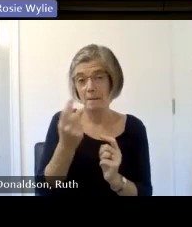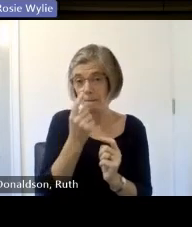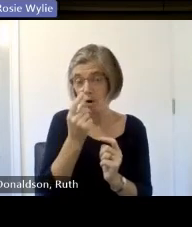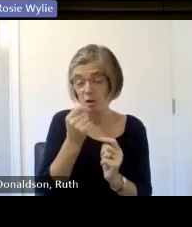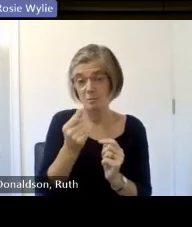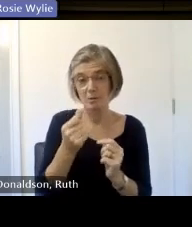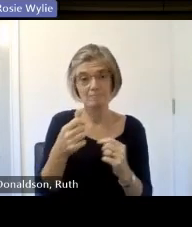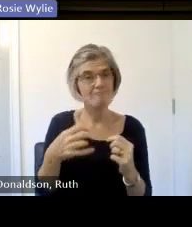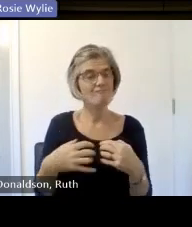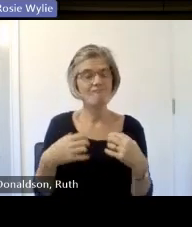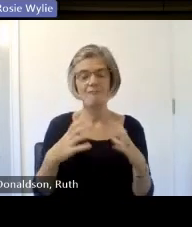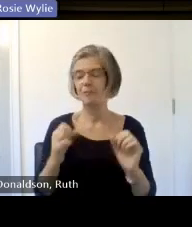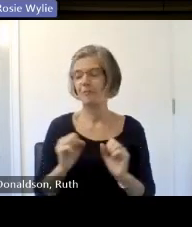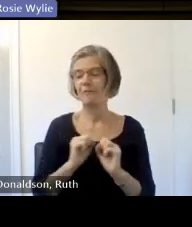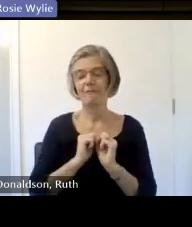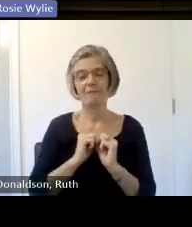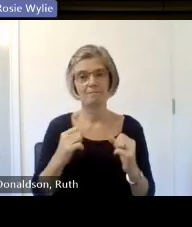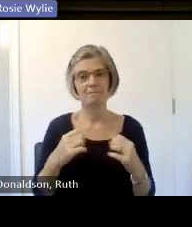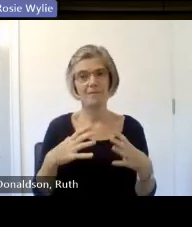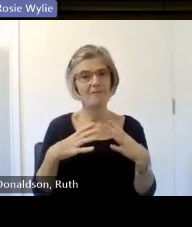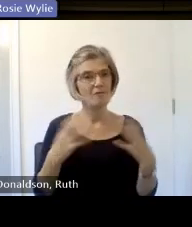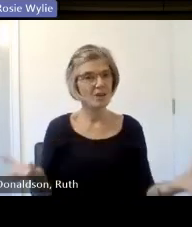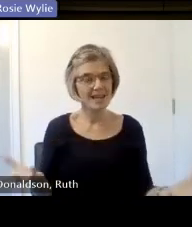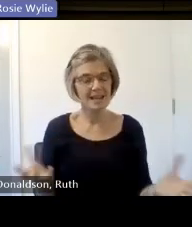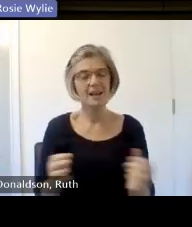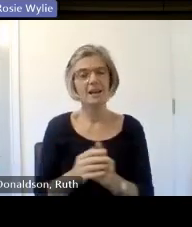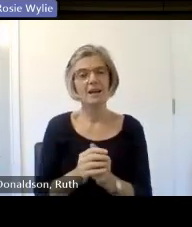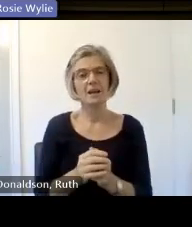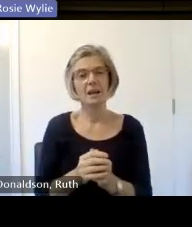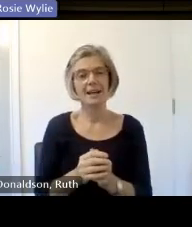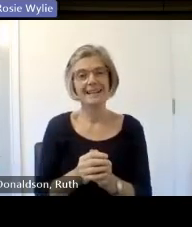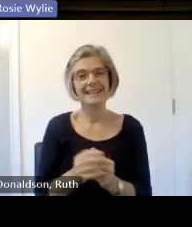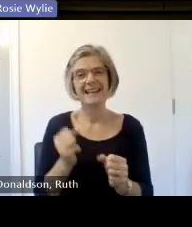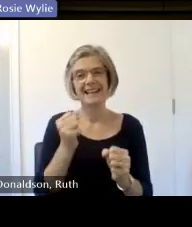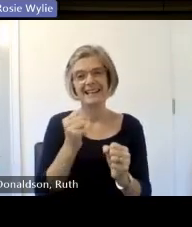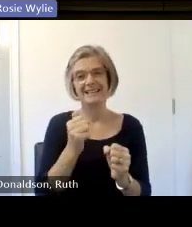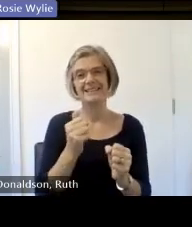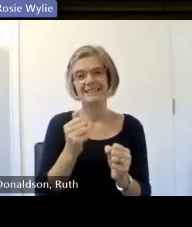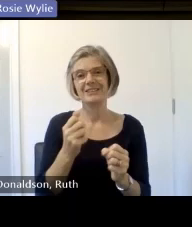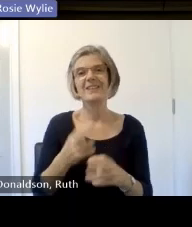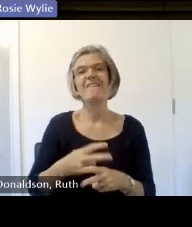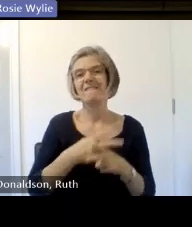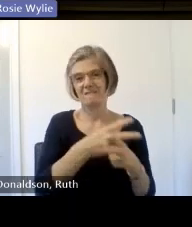charge and you'll just find that um as Guest Wi-Fi and you can log straight in please don't